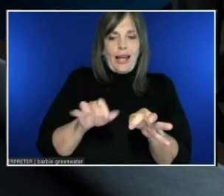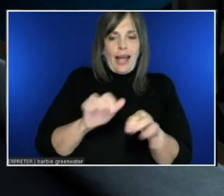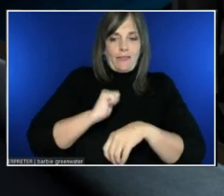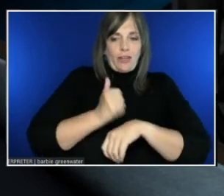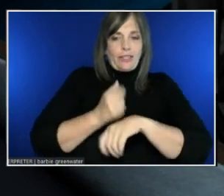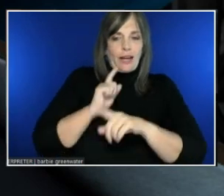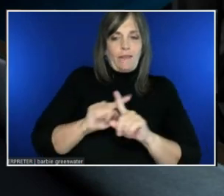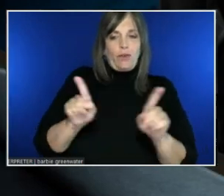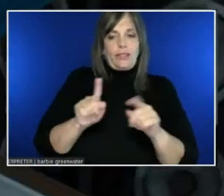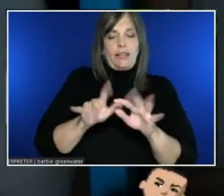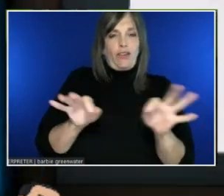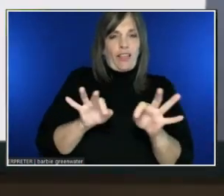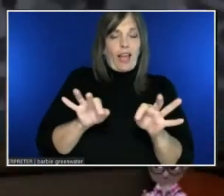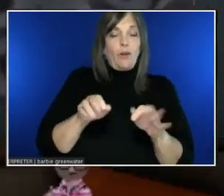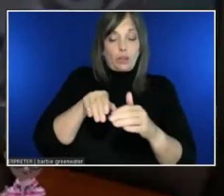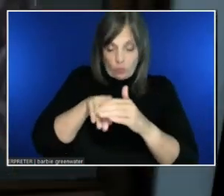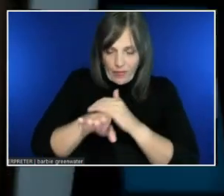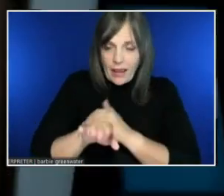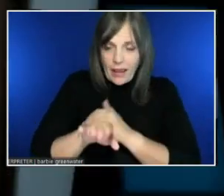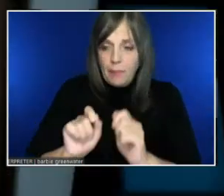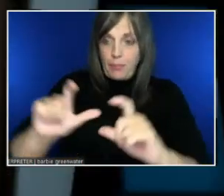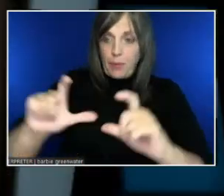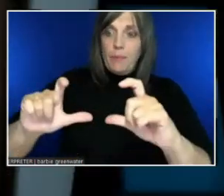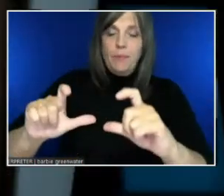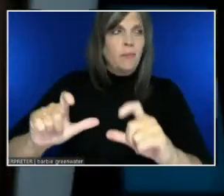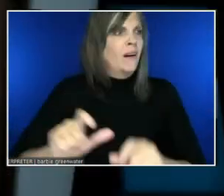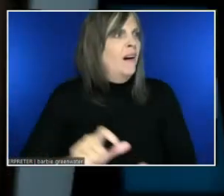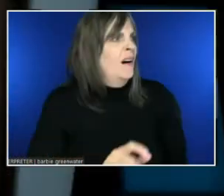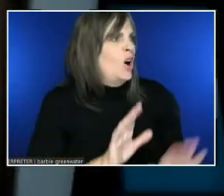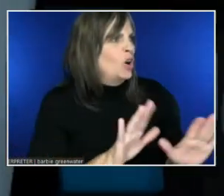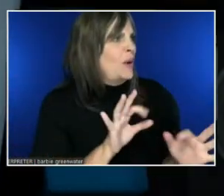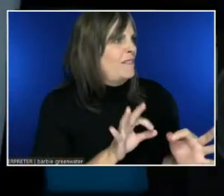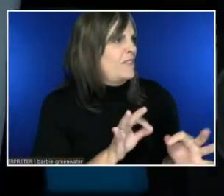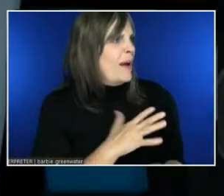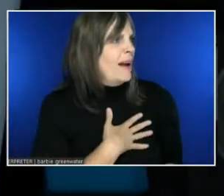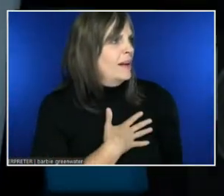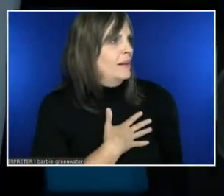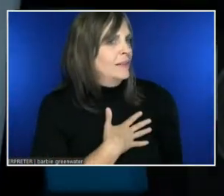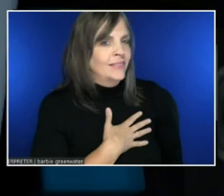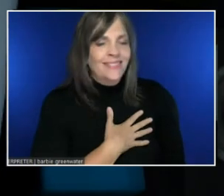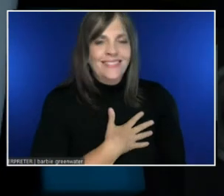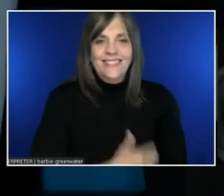That would be nice. Great feedback. Yeah, okay.